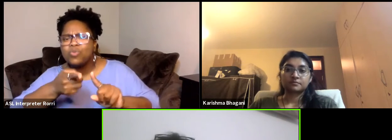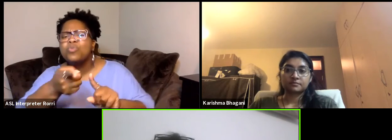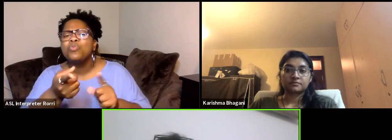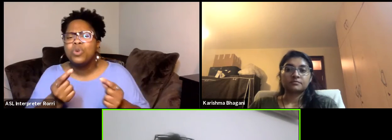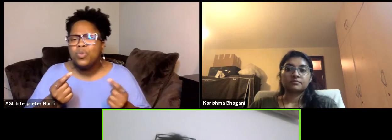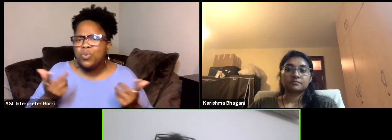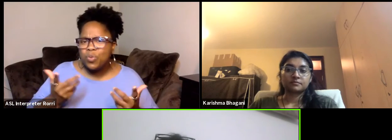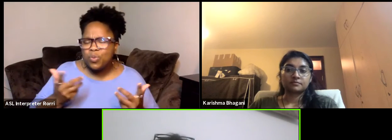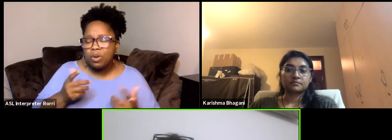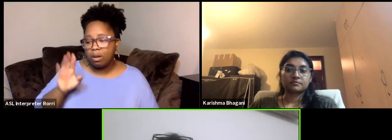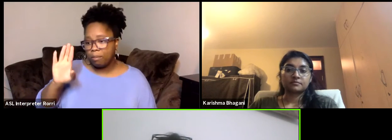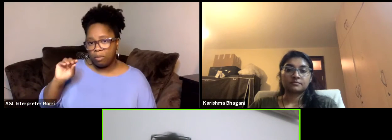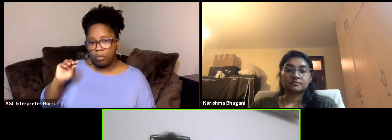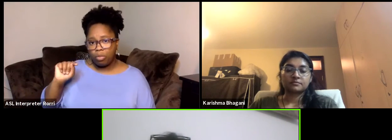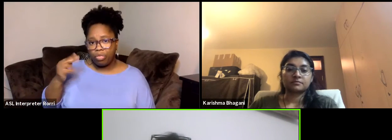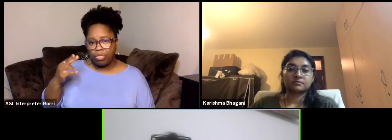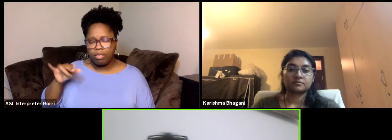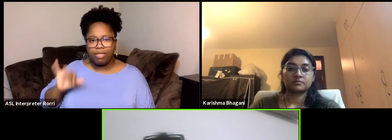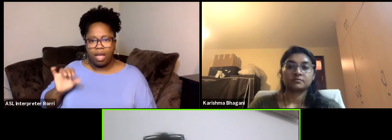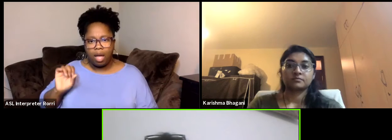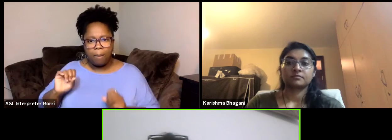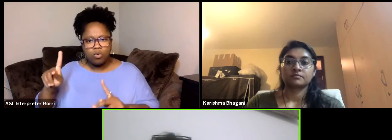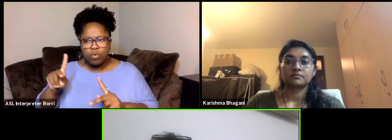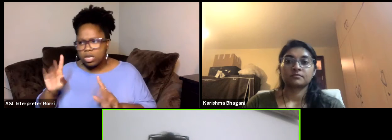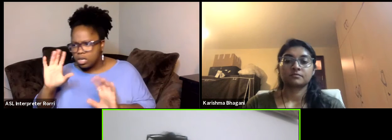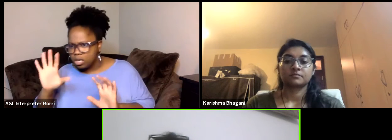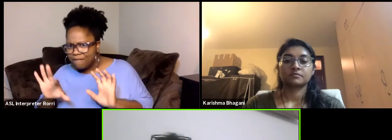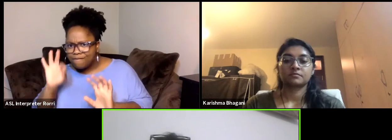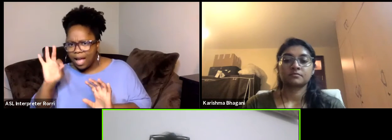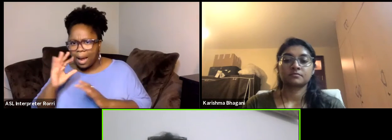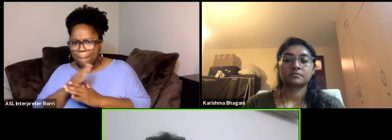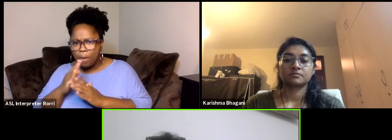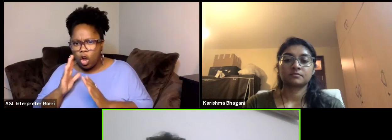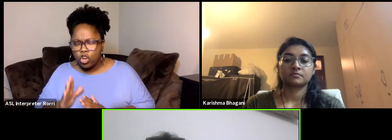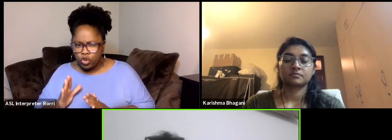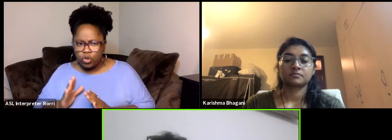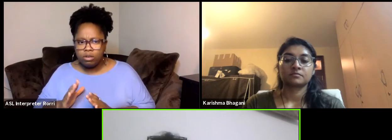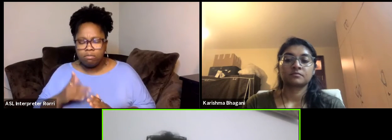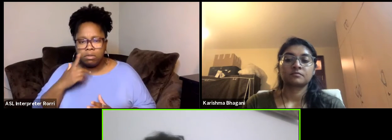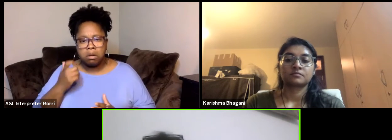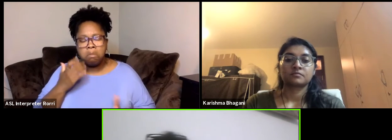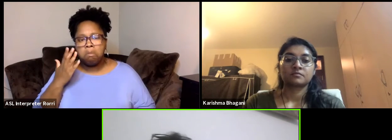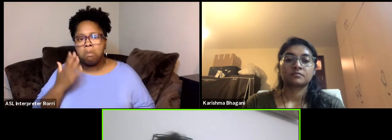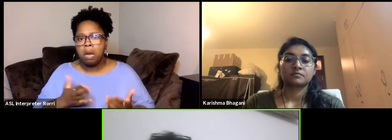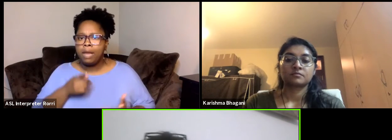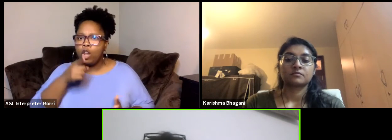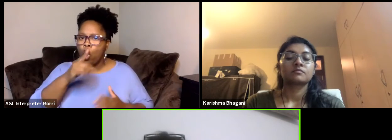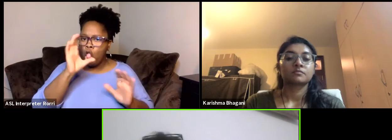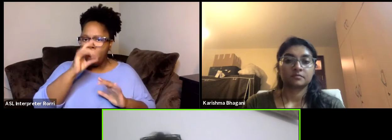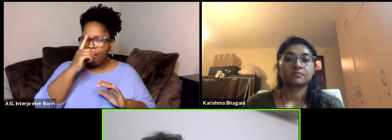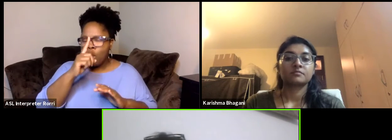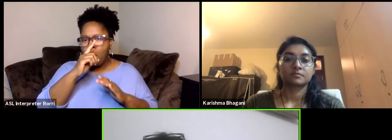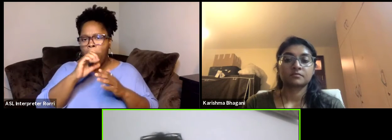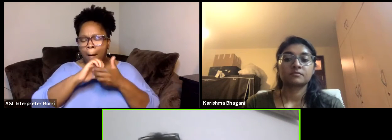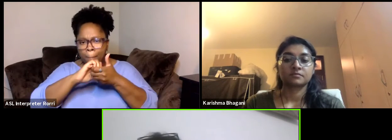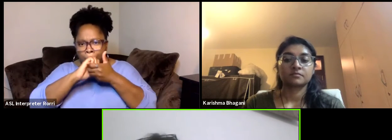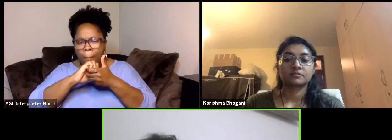are also an opportunity to find partners, because people may think for, maybe looking for partners for a project or for an application.